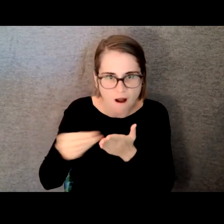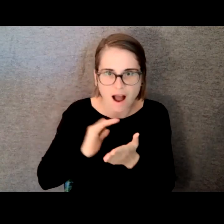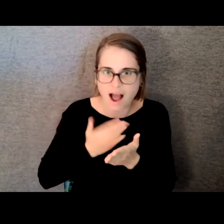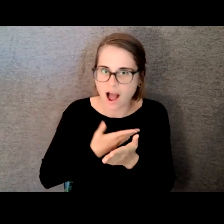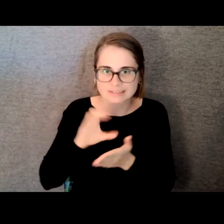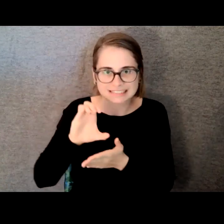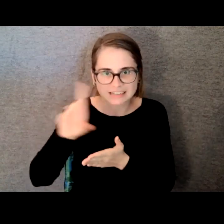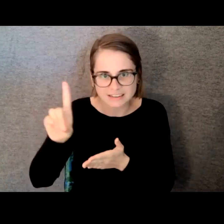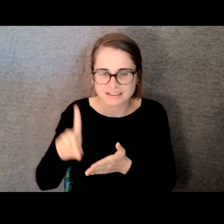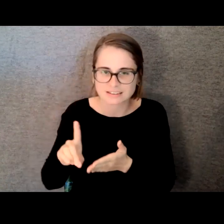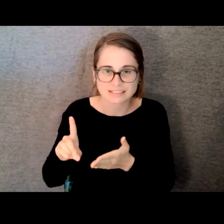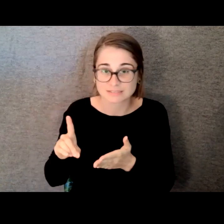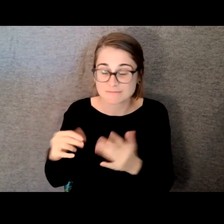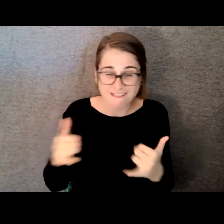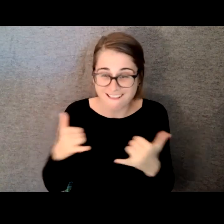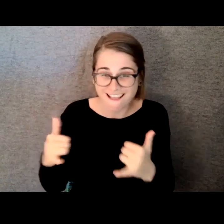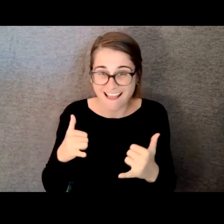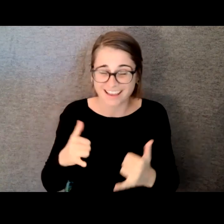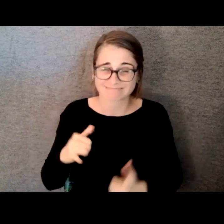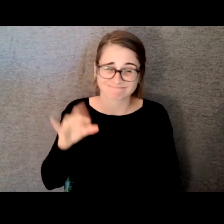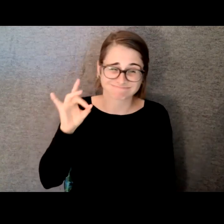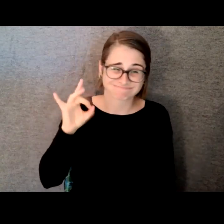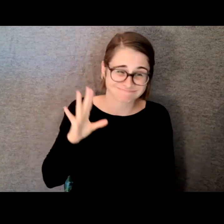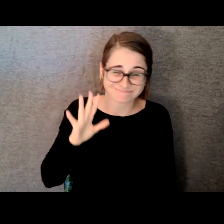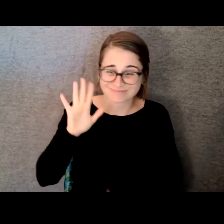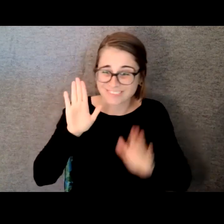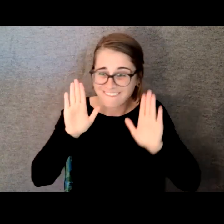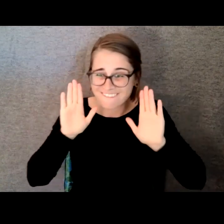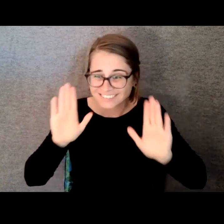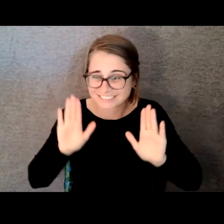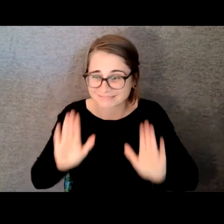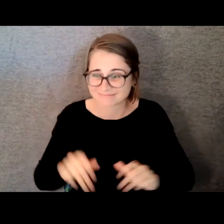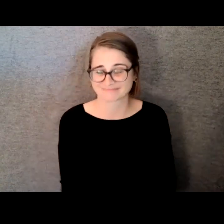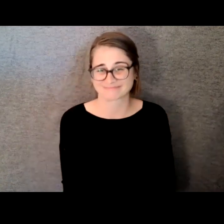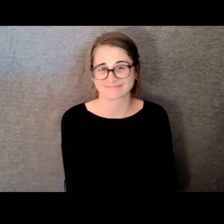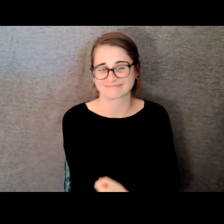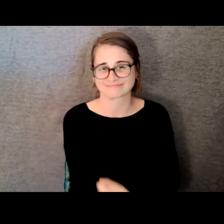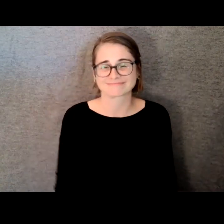experience. And actually there are a few video clips I have to share. During the presentation.